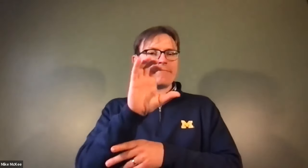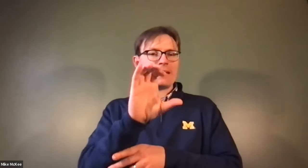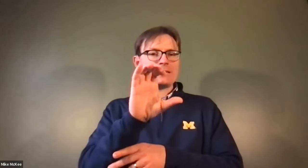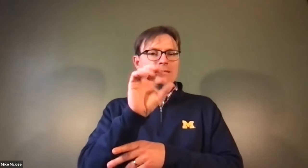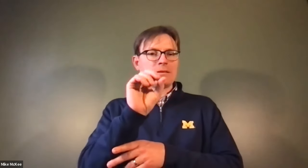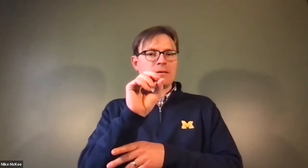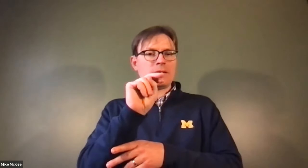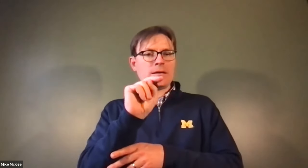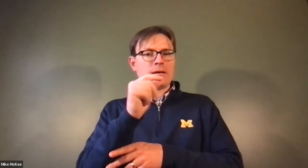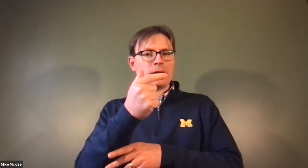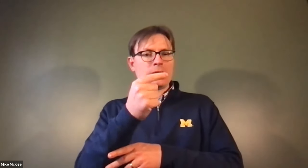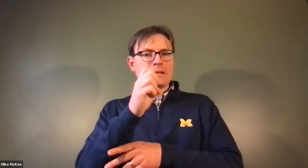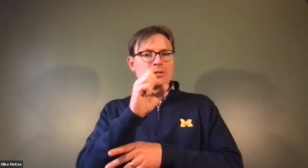James Cech: The medical terminology is CHF.